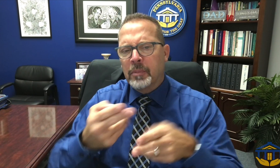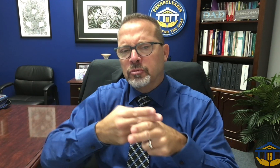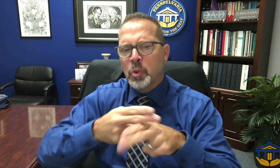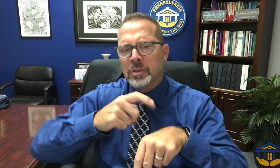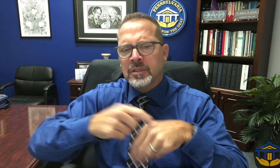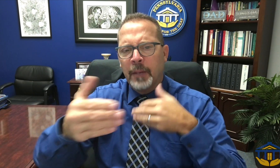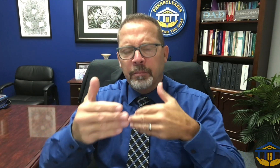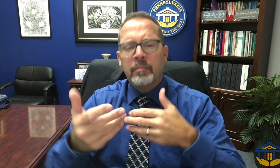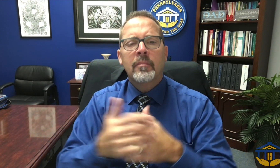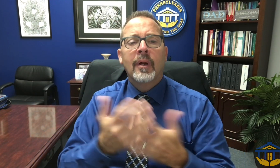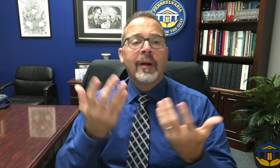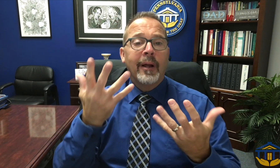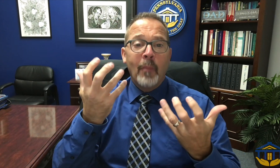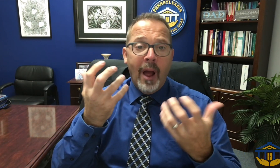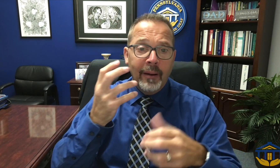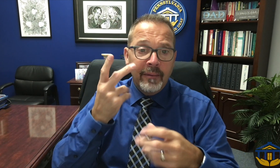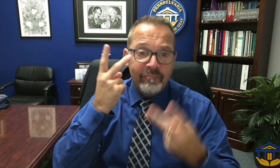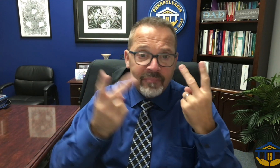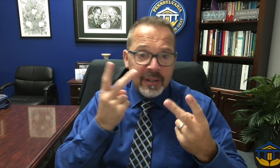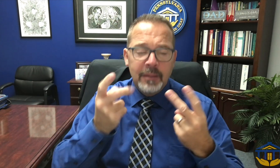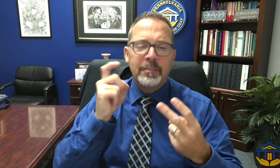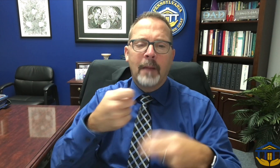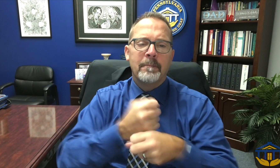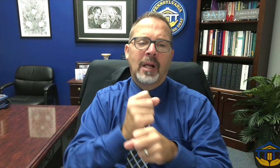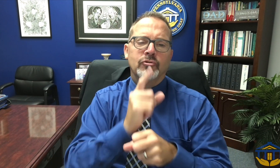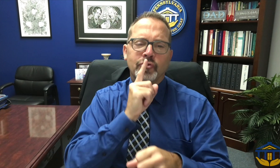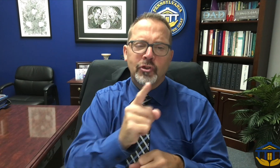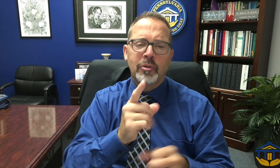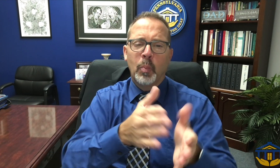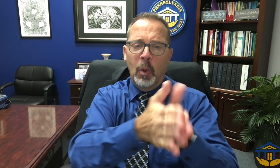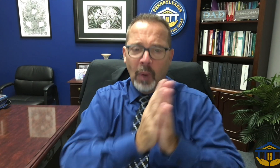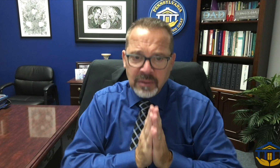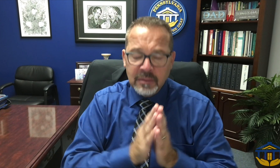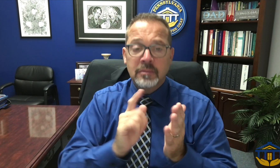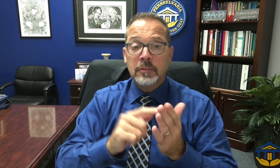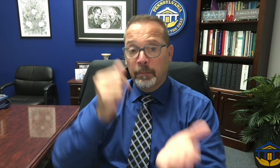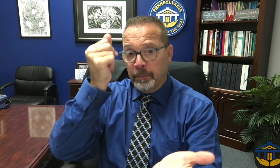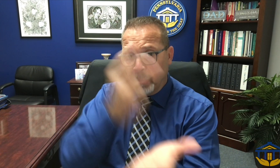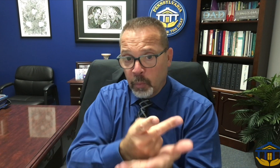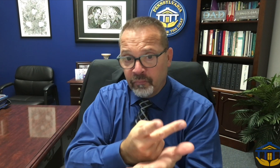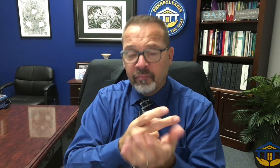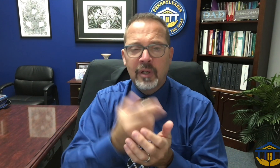term, and this is not a permanent policy, we are still limiting visitors to come to campus.